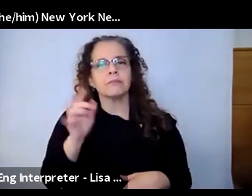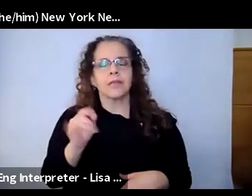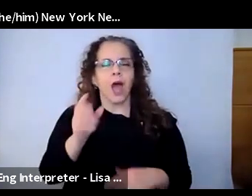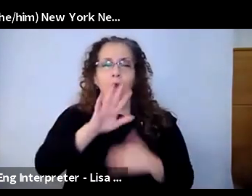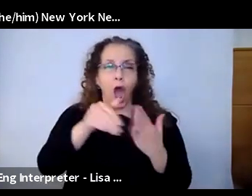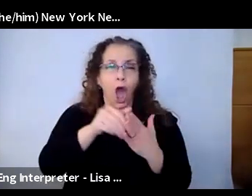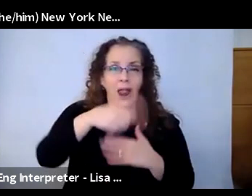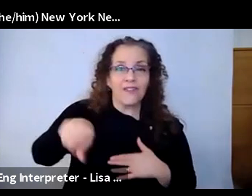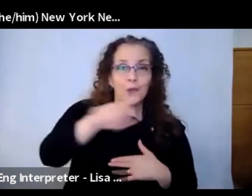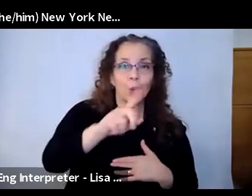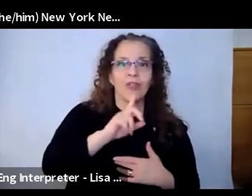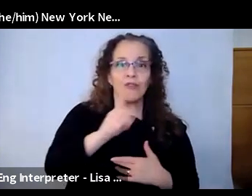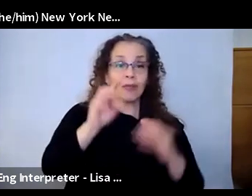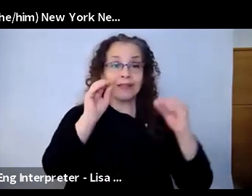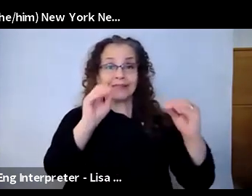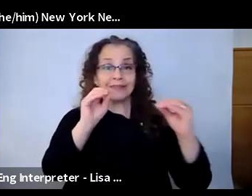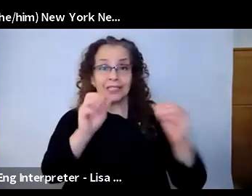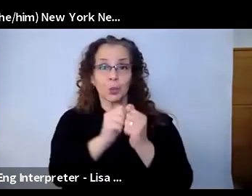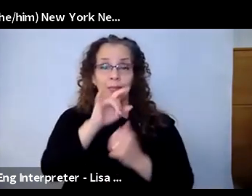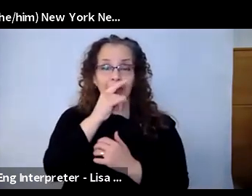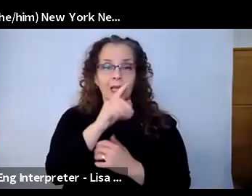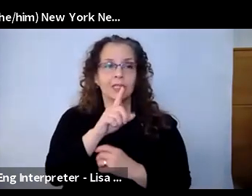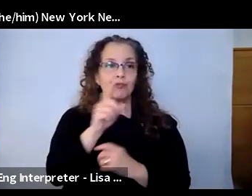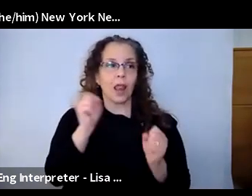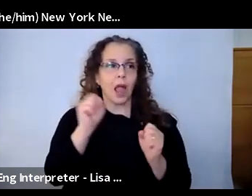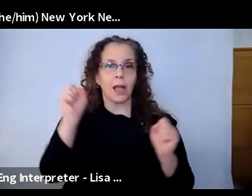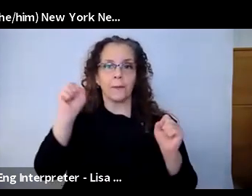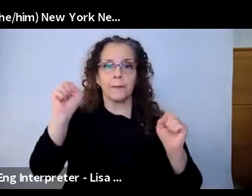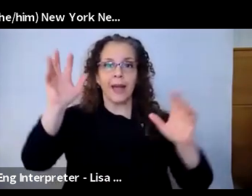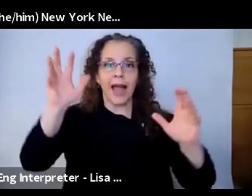that's happening in these spaces. But it doesn't have to